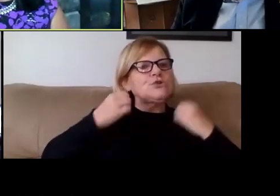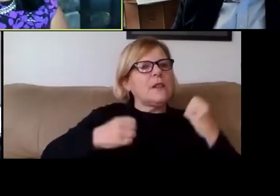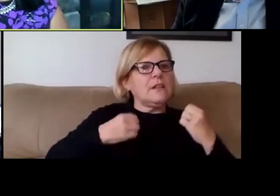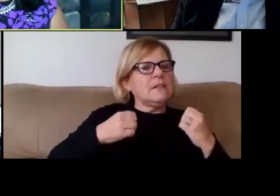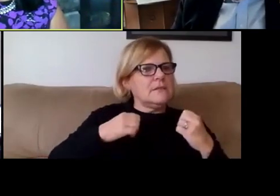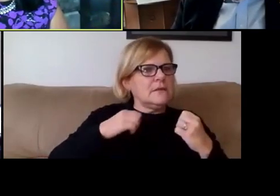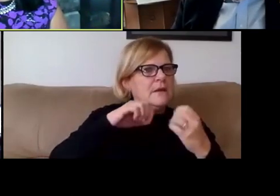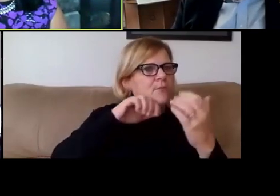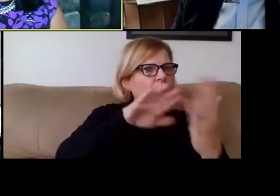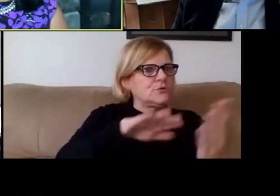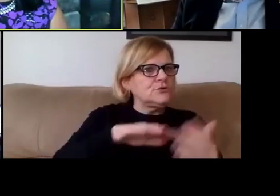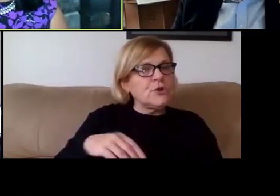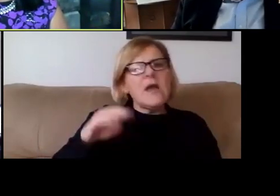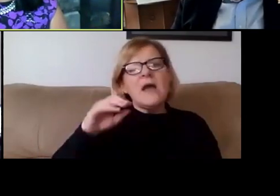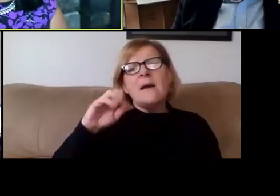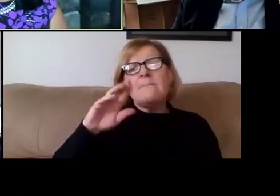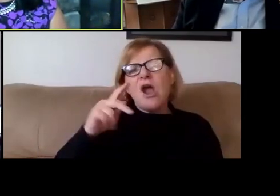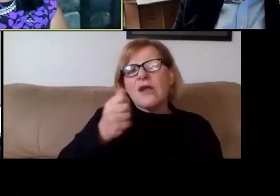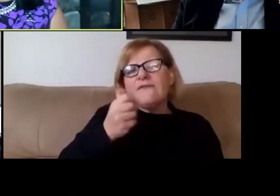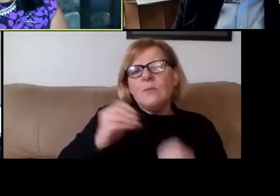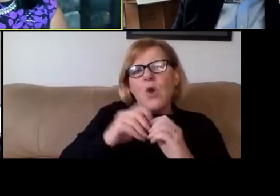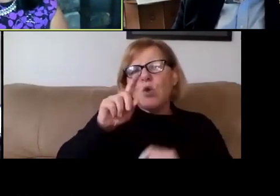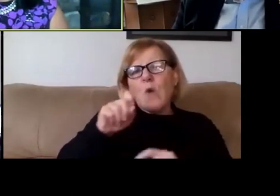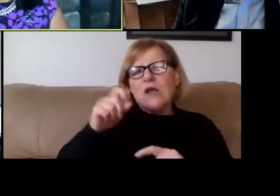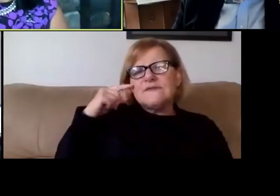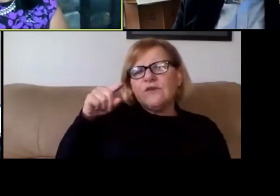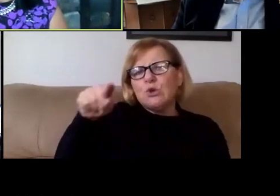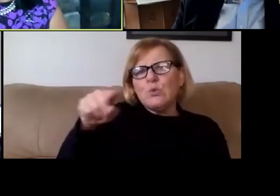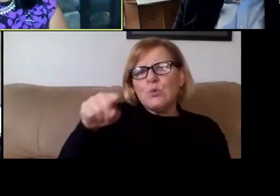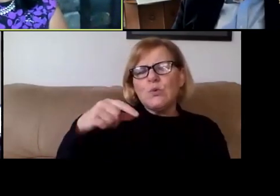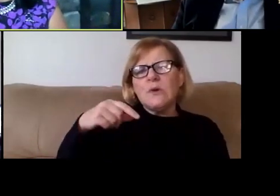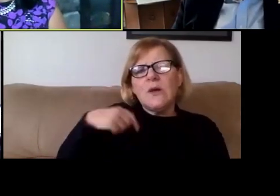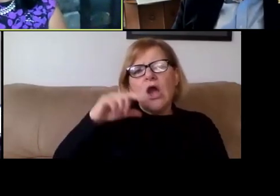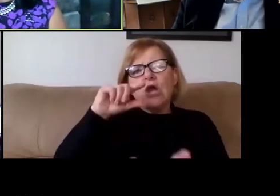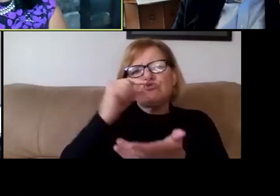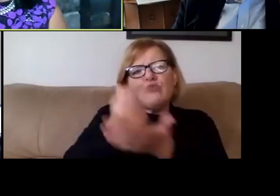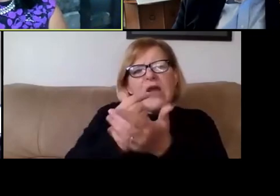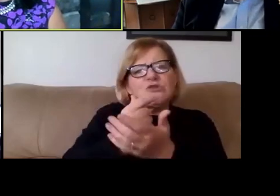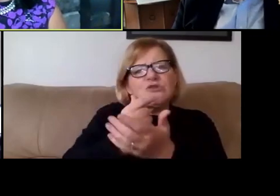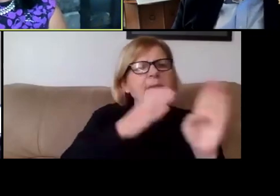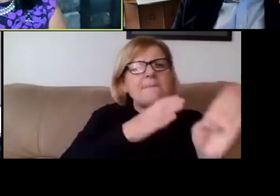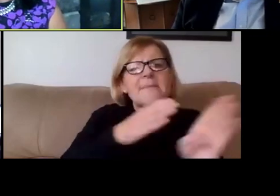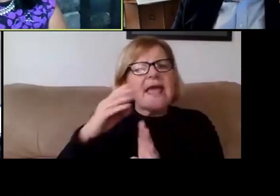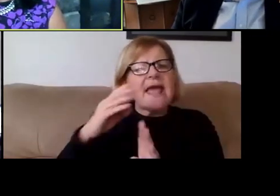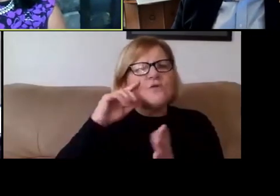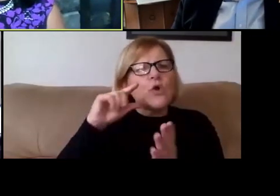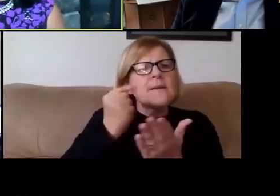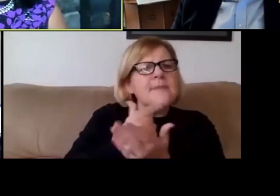So Mark, a couple more questions for you. One is on graduation and what the plans are around commencement.